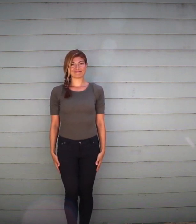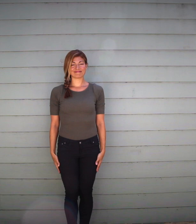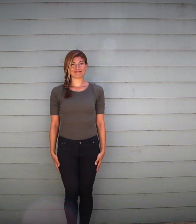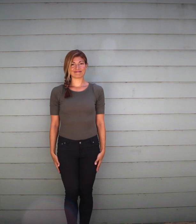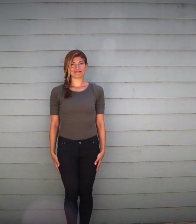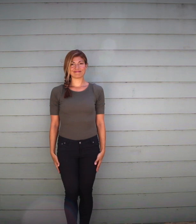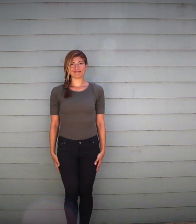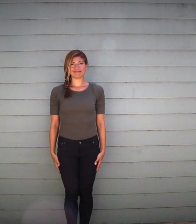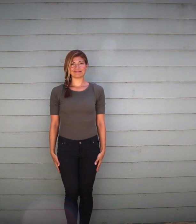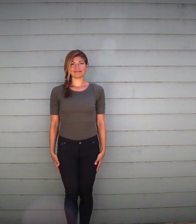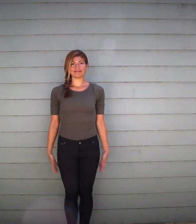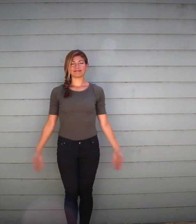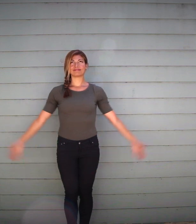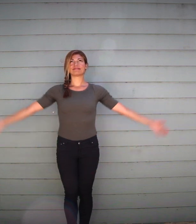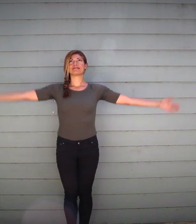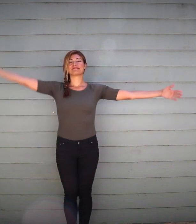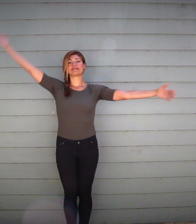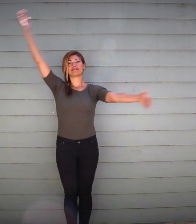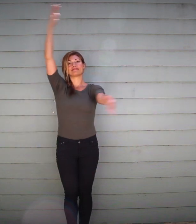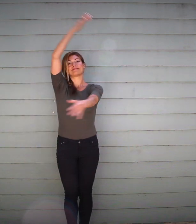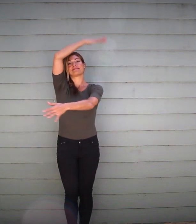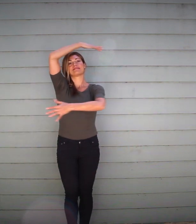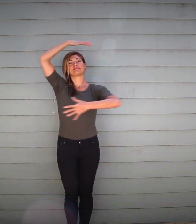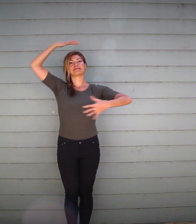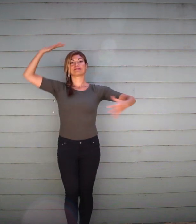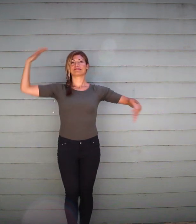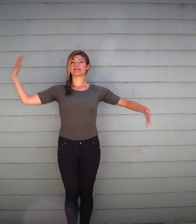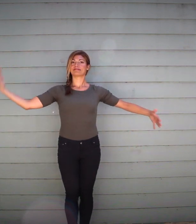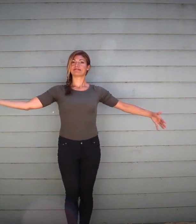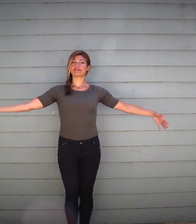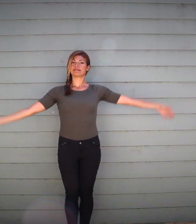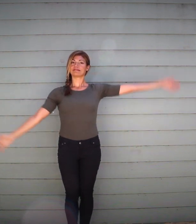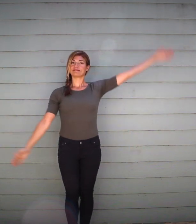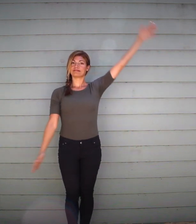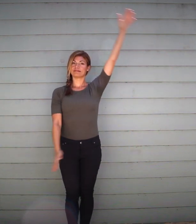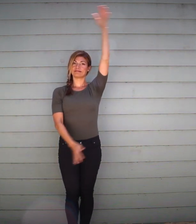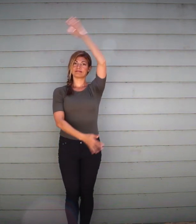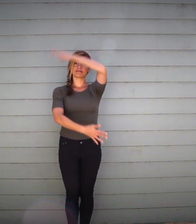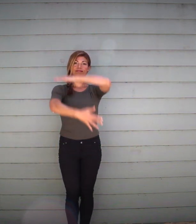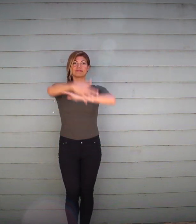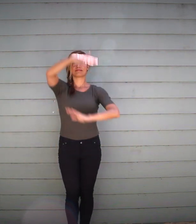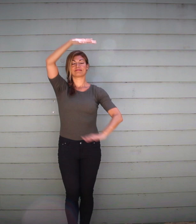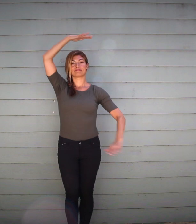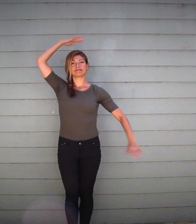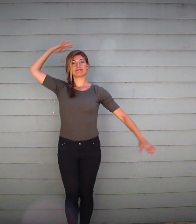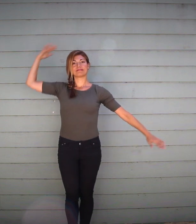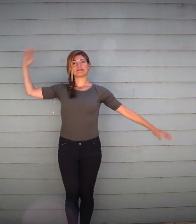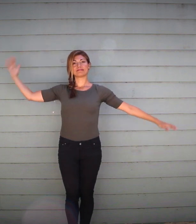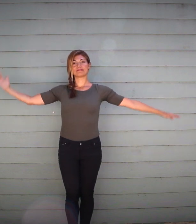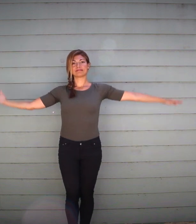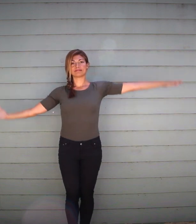Let's look at space. We've already mentioned it a few times; in addition to having a personal space to move,